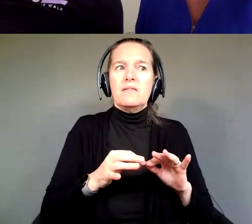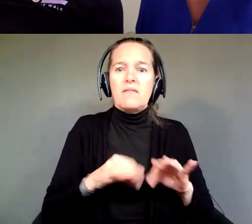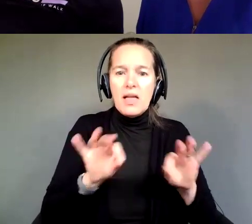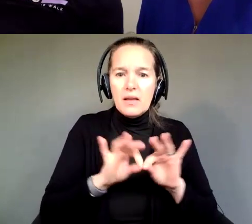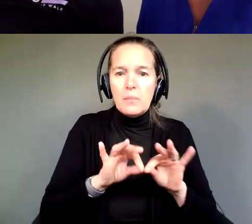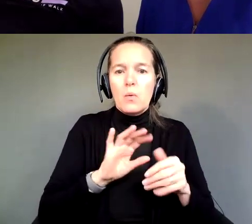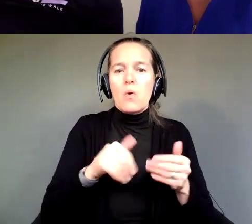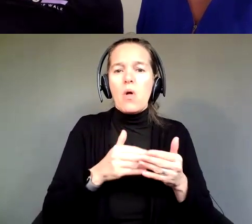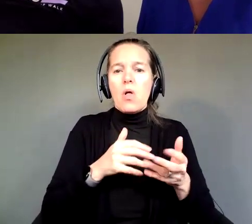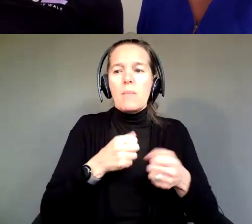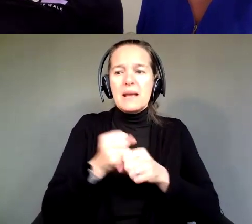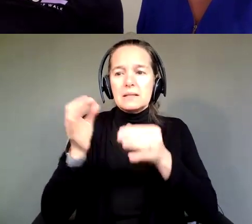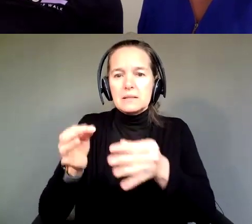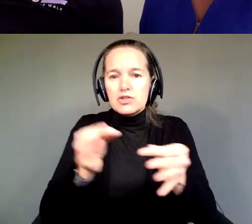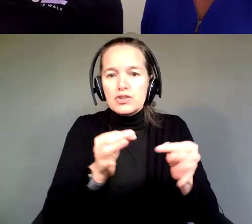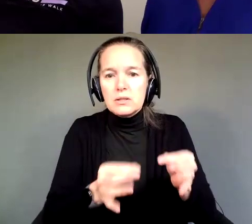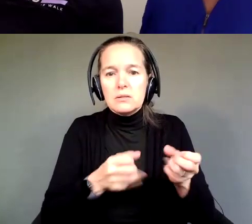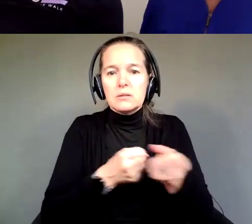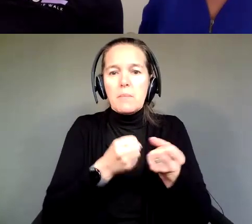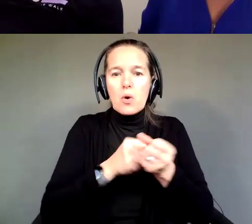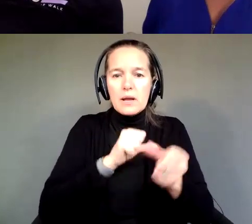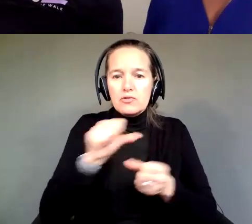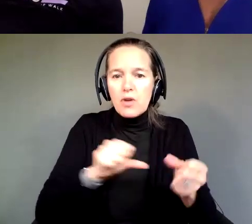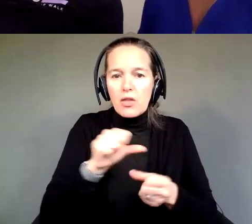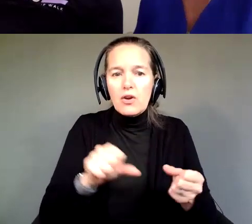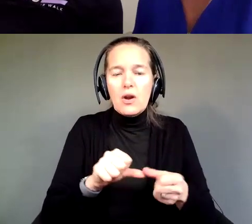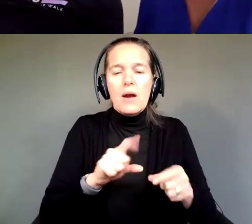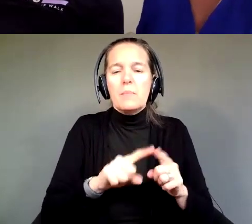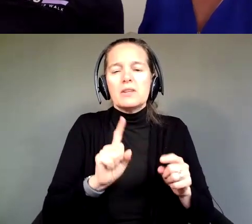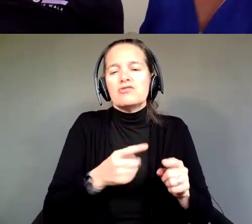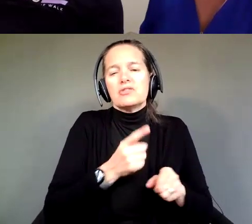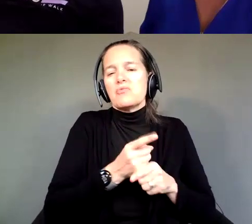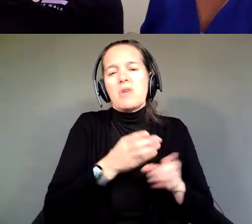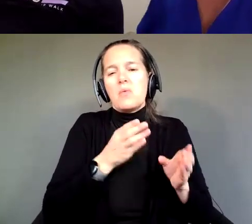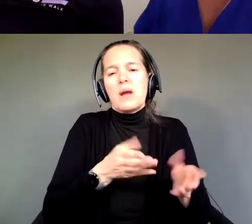supporting one another, it's just the right way to treat humans, you know.